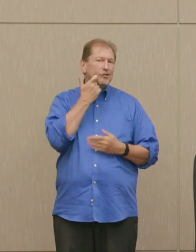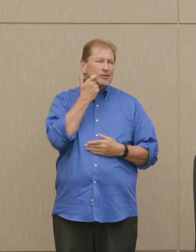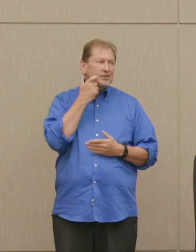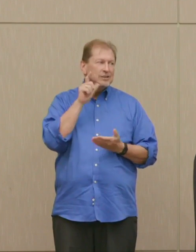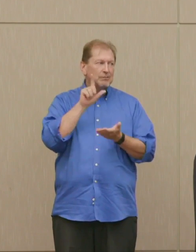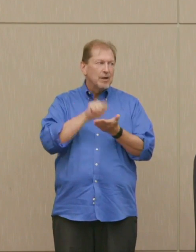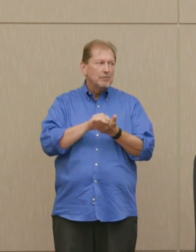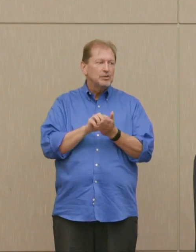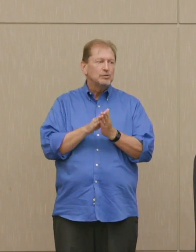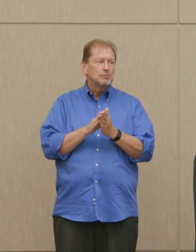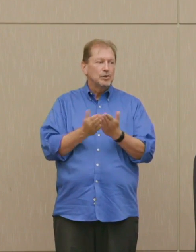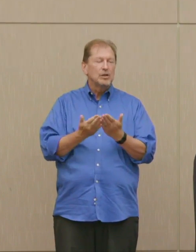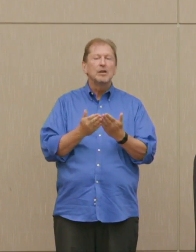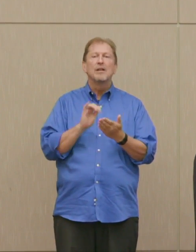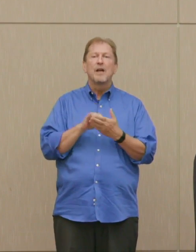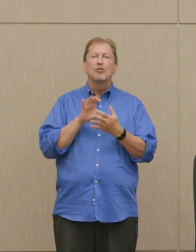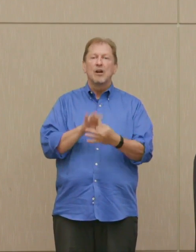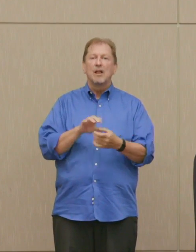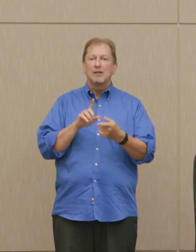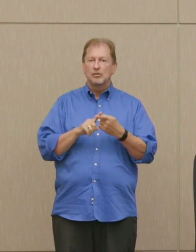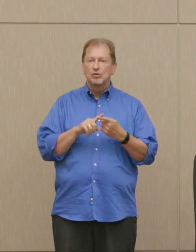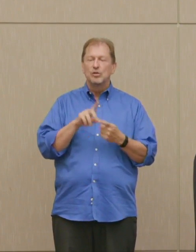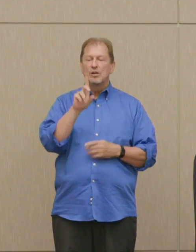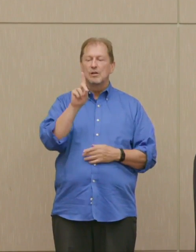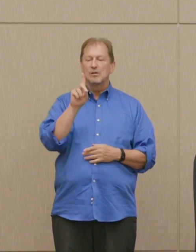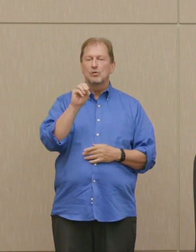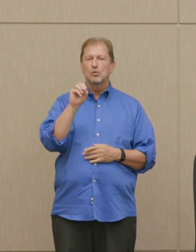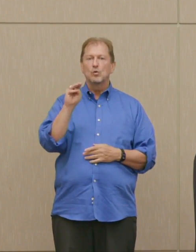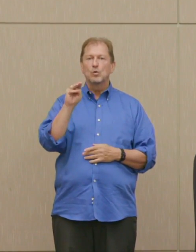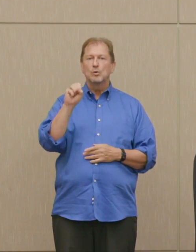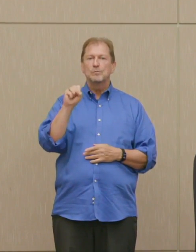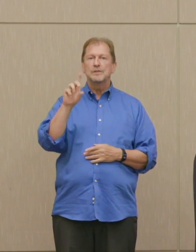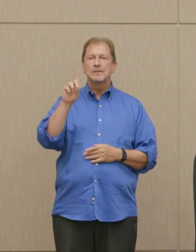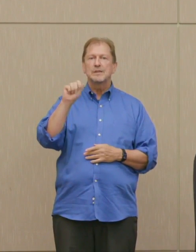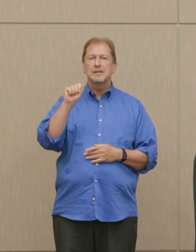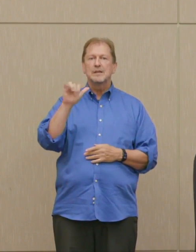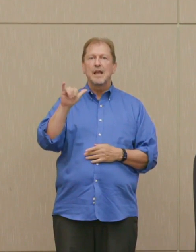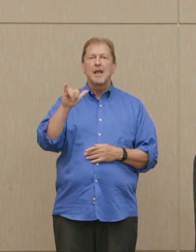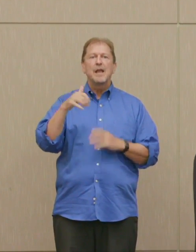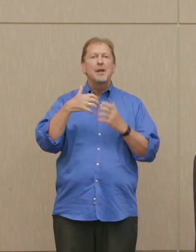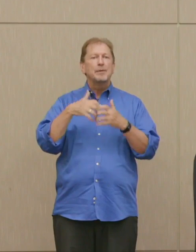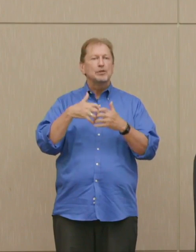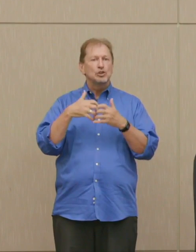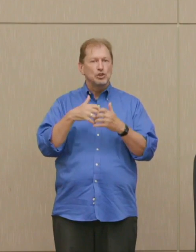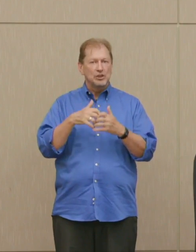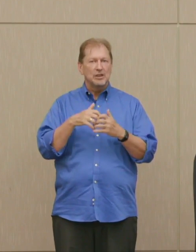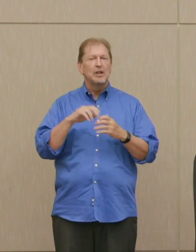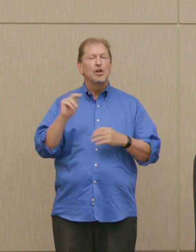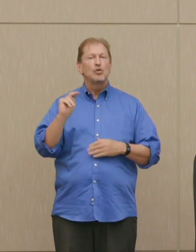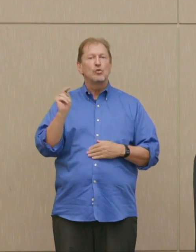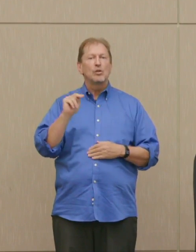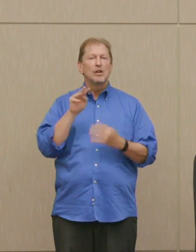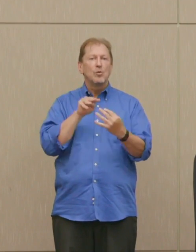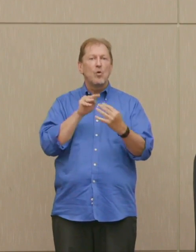of today's conversation, The Doomsday Machine, Confessions of a Nuclear War Planner in 2017.